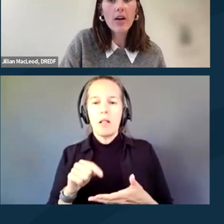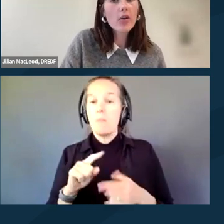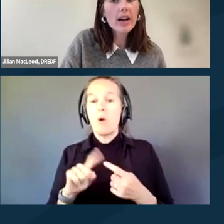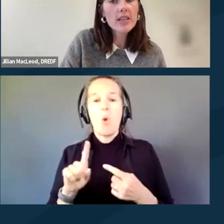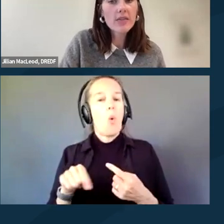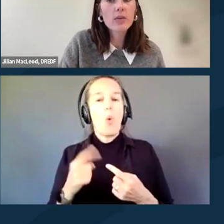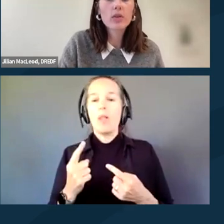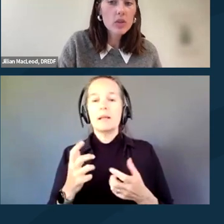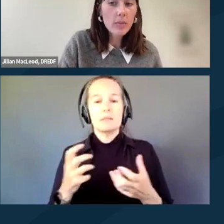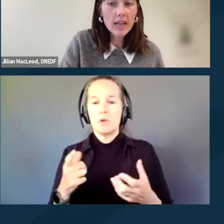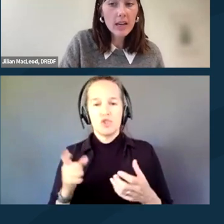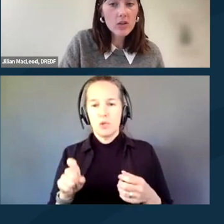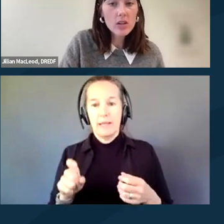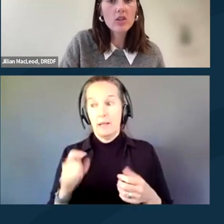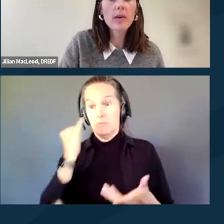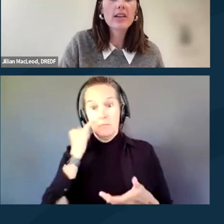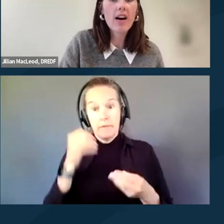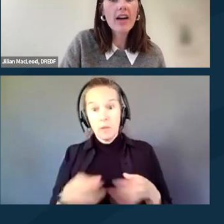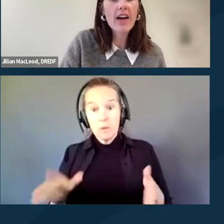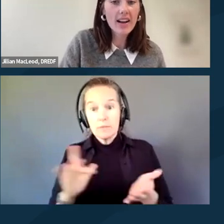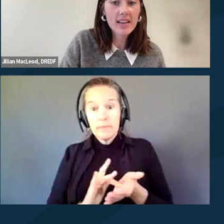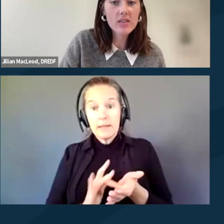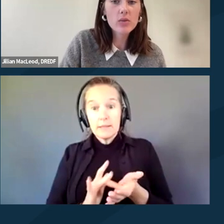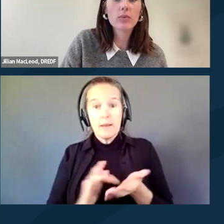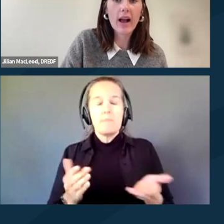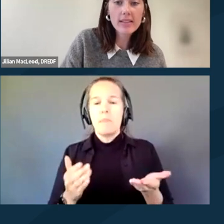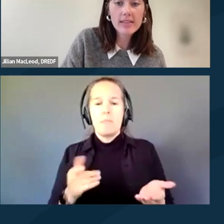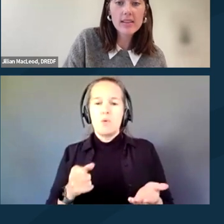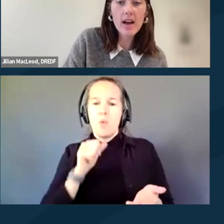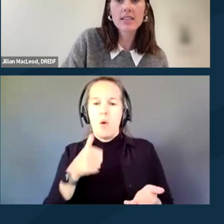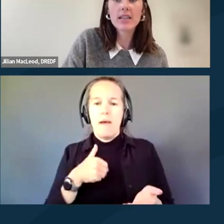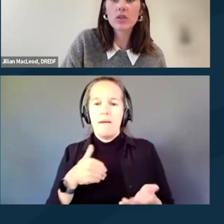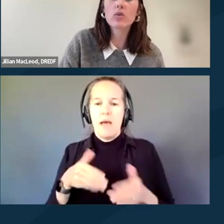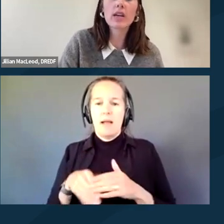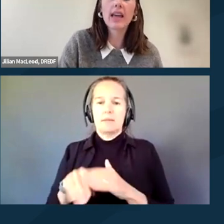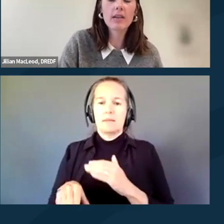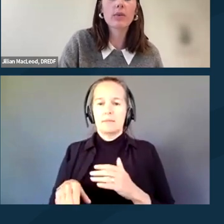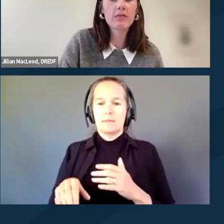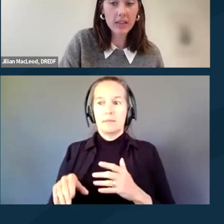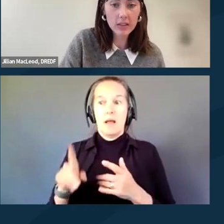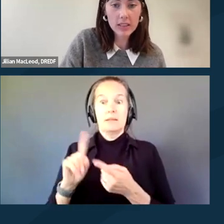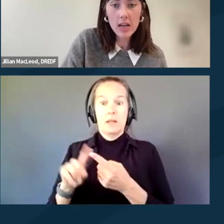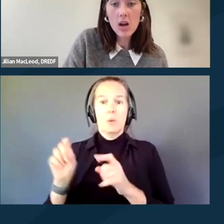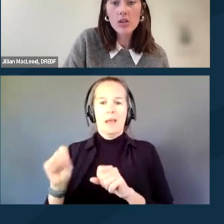Otherwise, if you lose your medication, you may not have access to the rest until you can get it refilled.